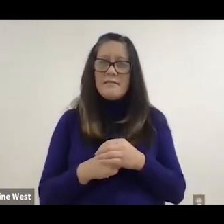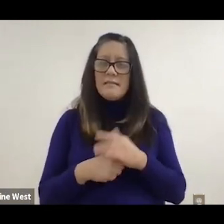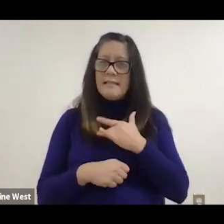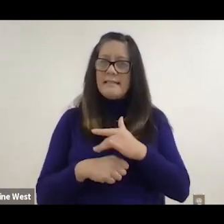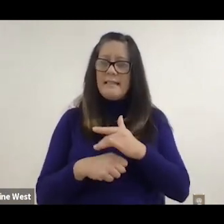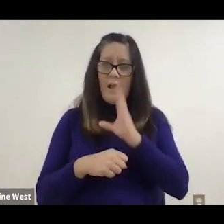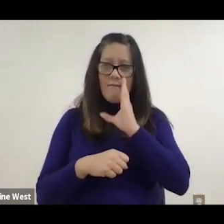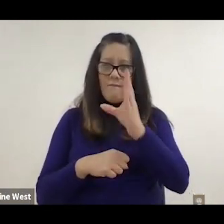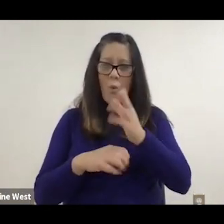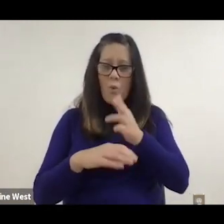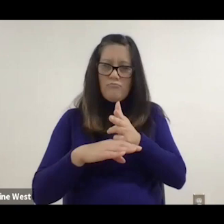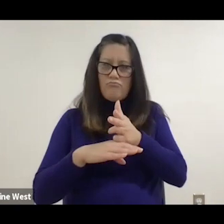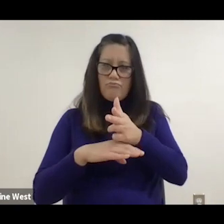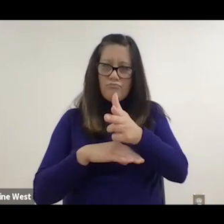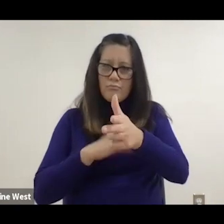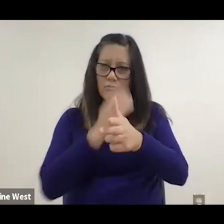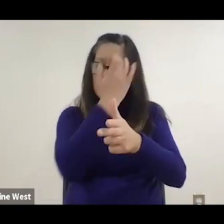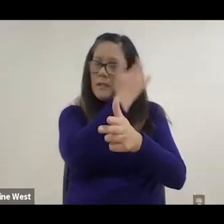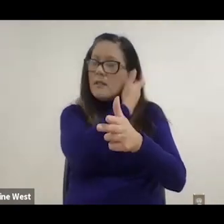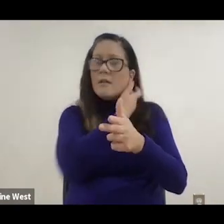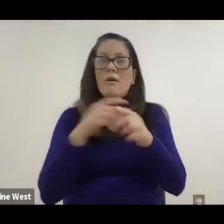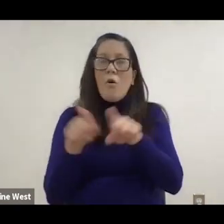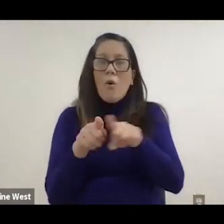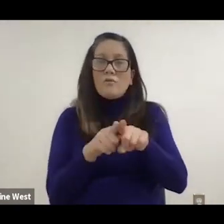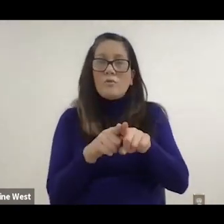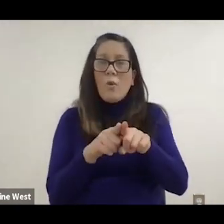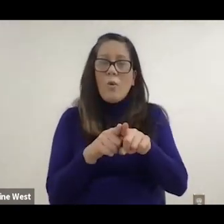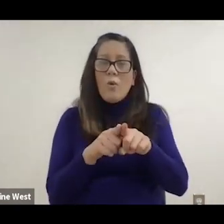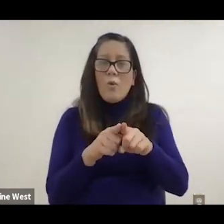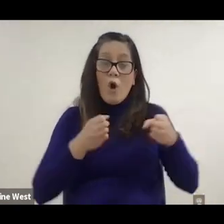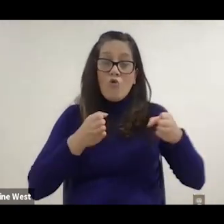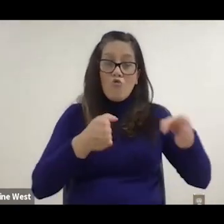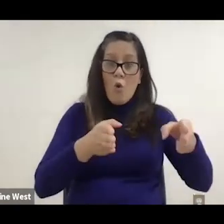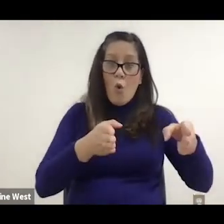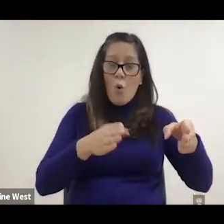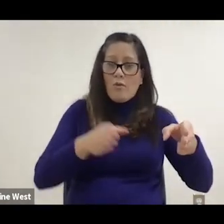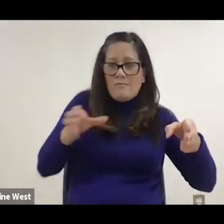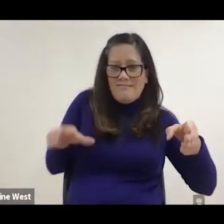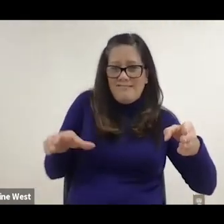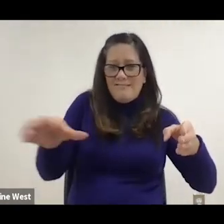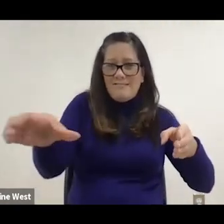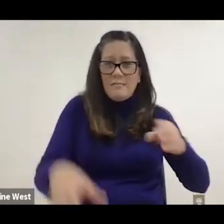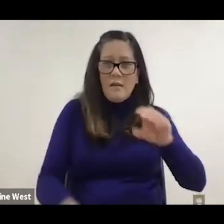the forward direction. That means the sidewalk cracks, door thresholds. Tree roots, those sort